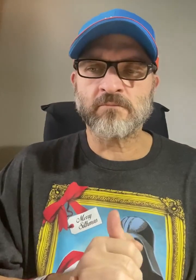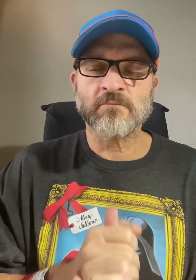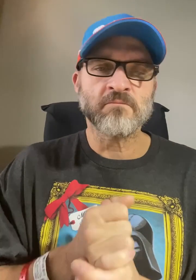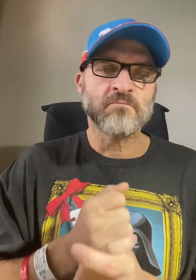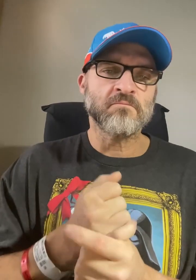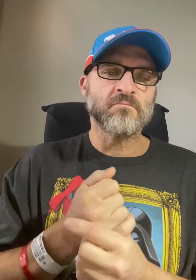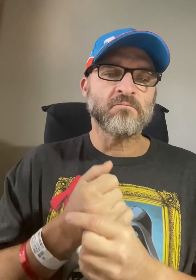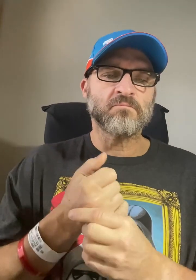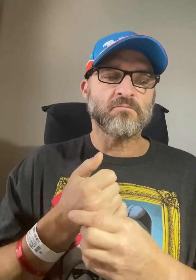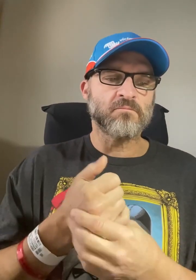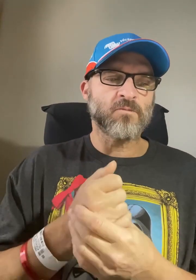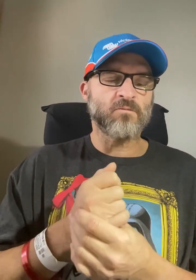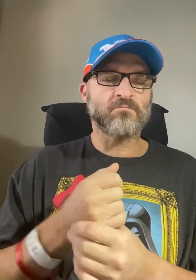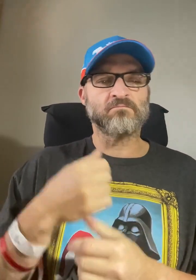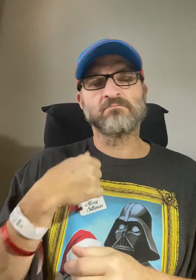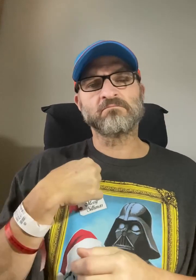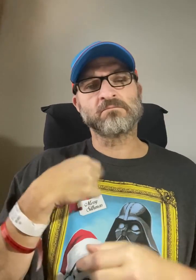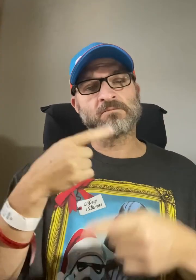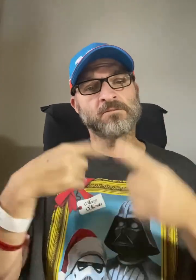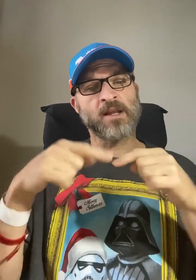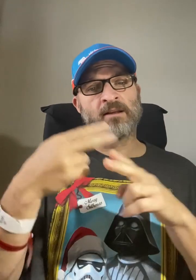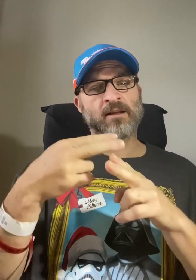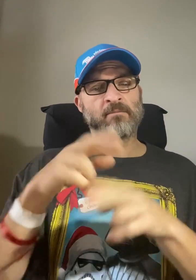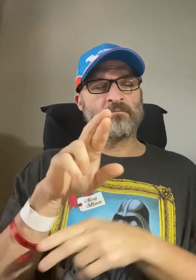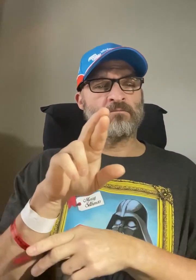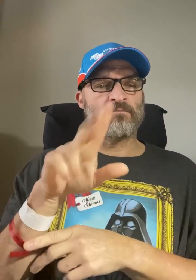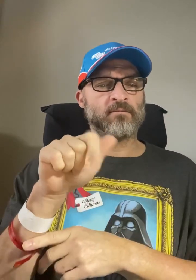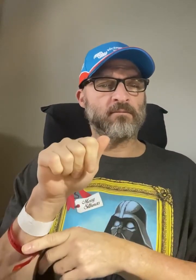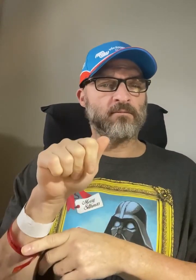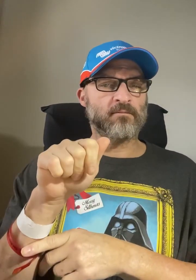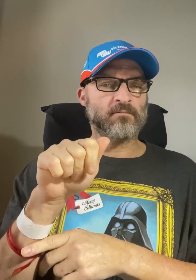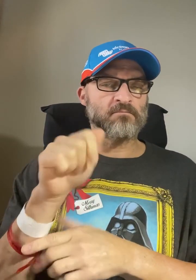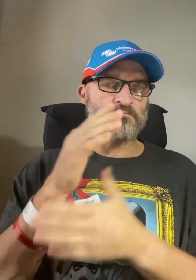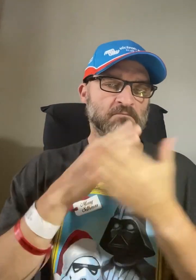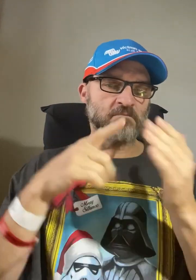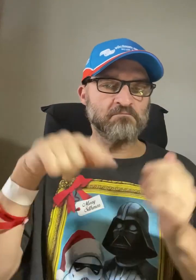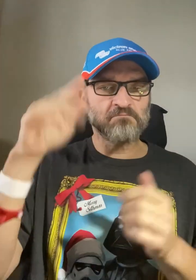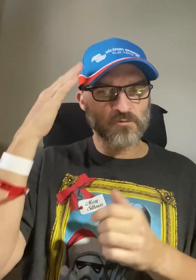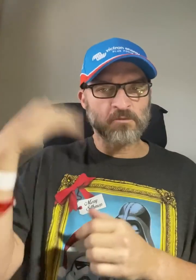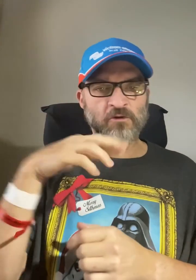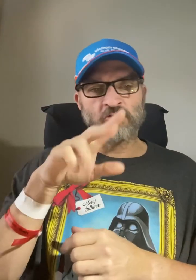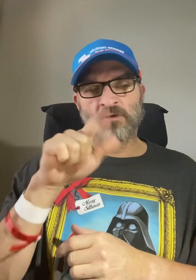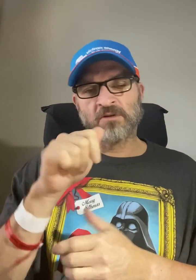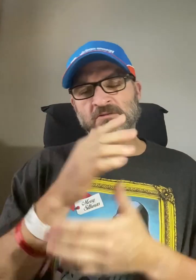My sign name RLA . Some of you know me as RLA.